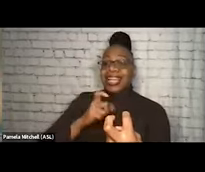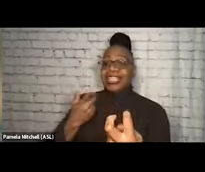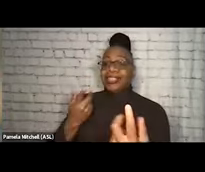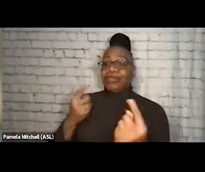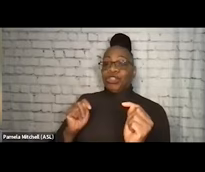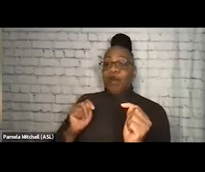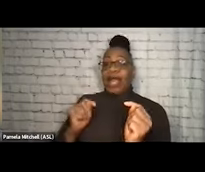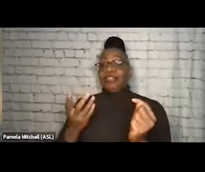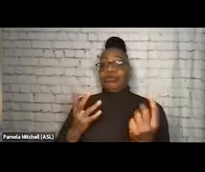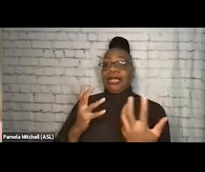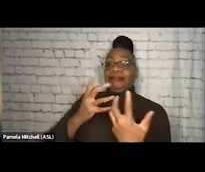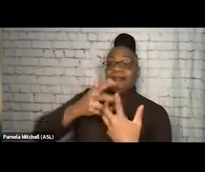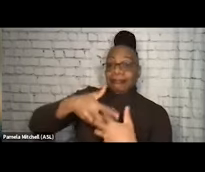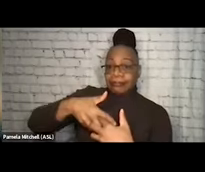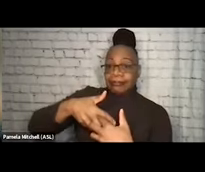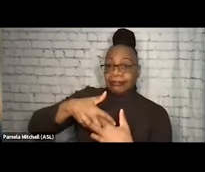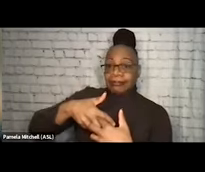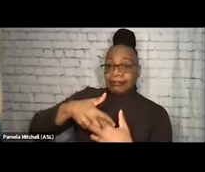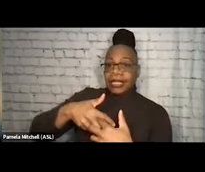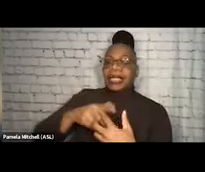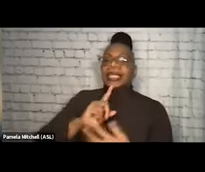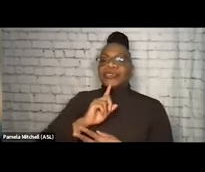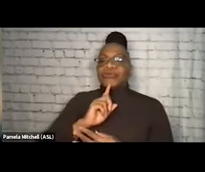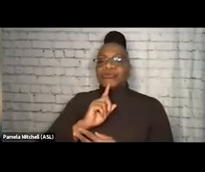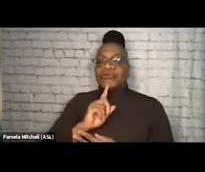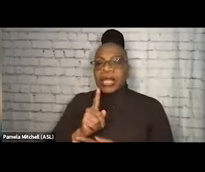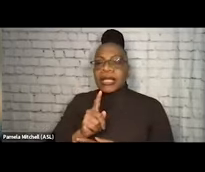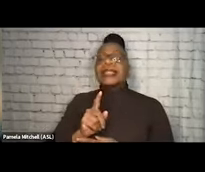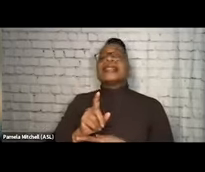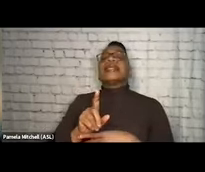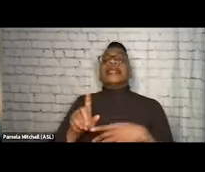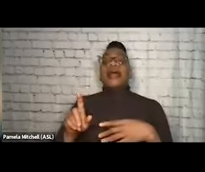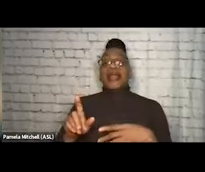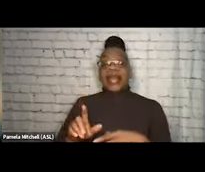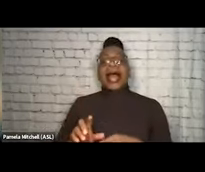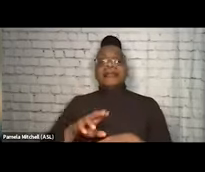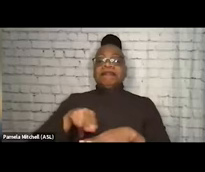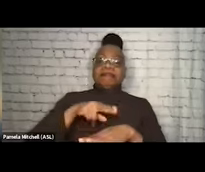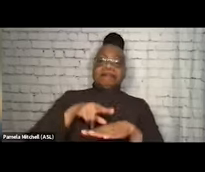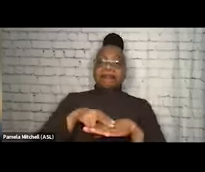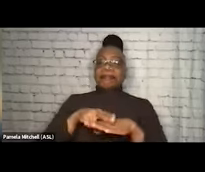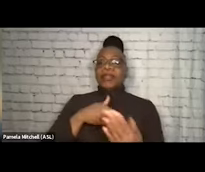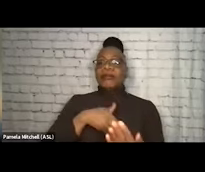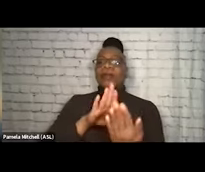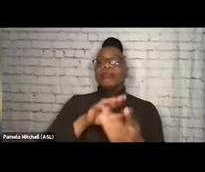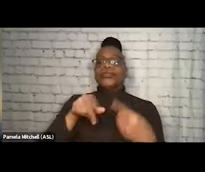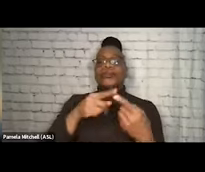This is all to say, this is a pragmatic approach. When I talk about pipes, I'm gonna be talking about their benefits.